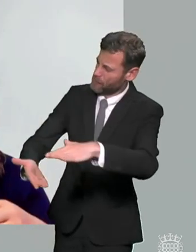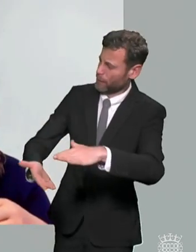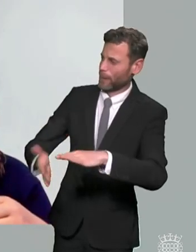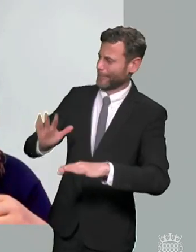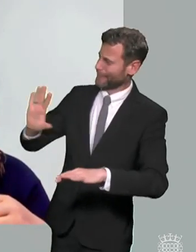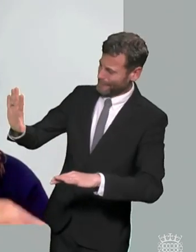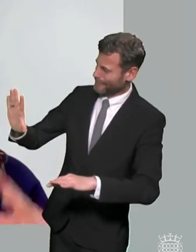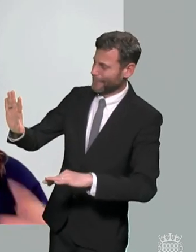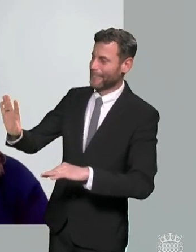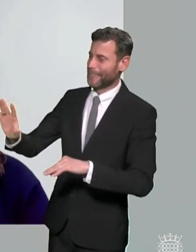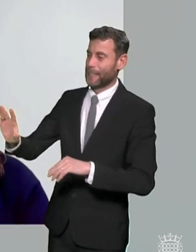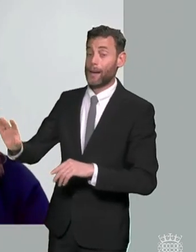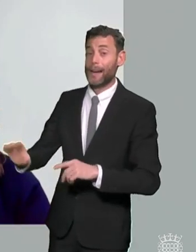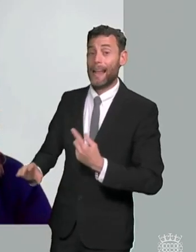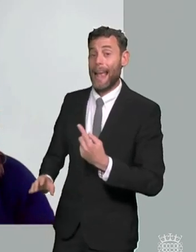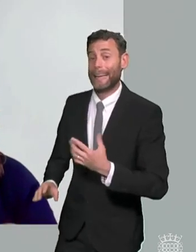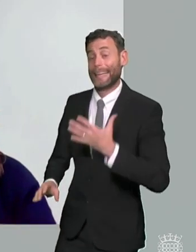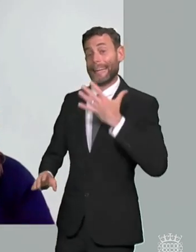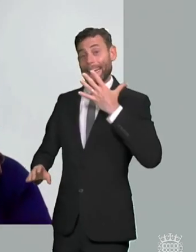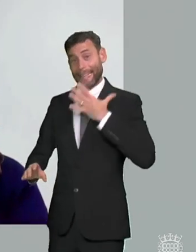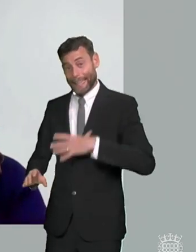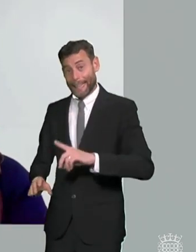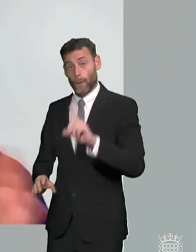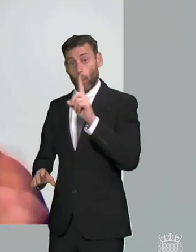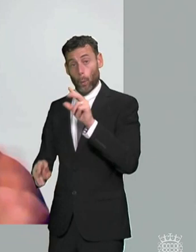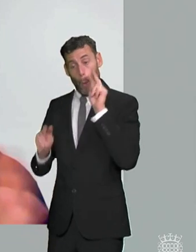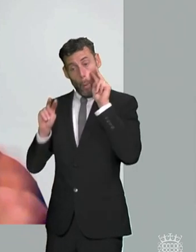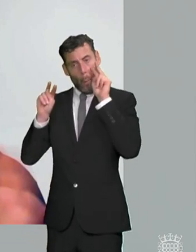um improve decision making and hold hold local authorities to account is